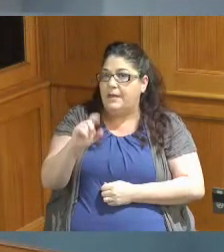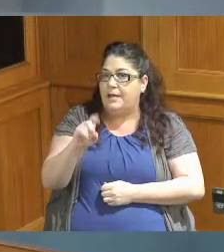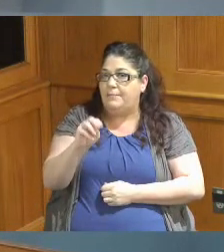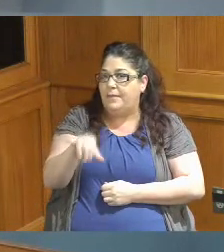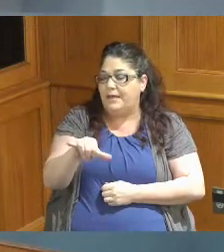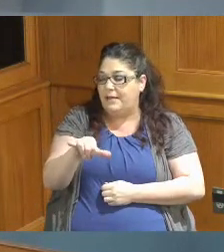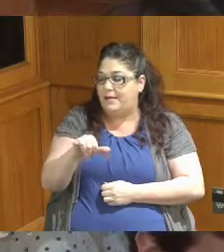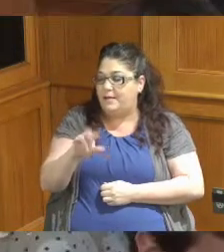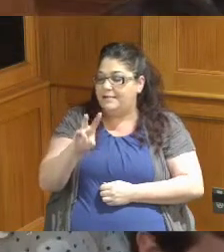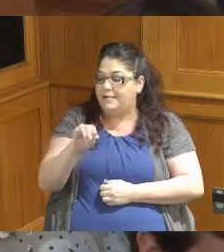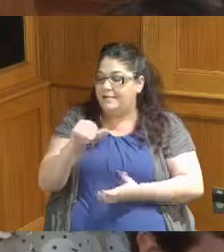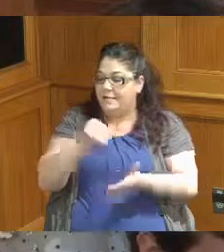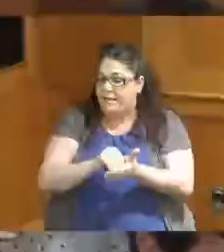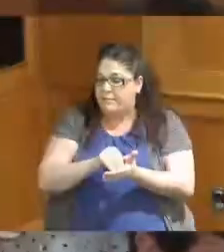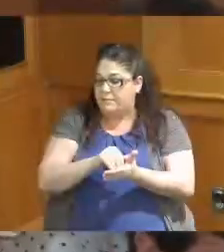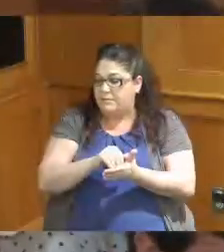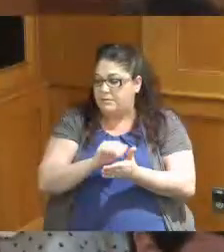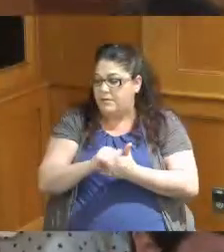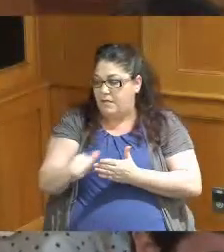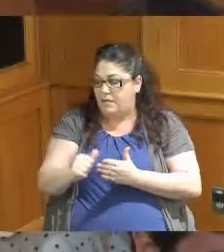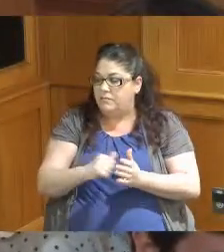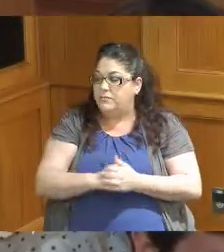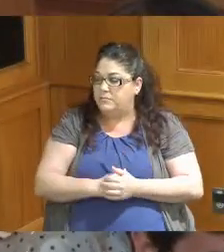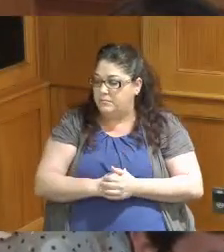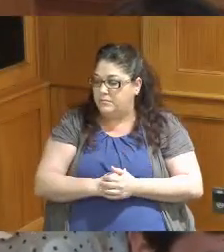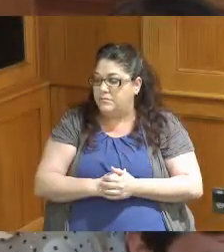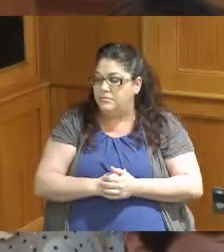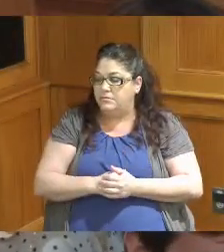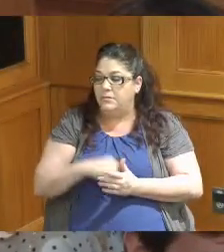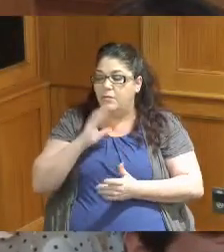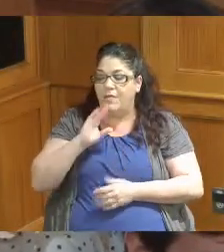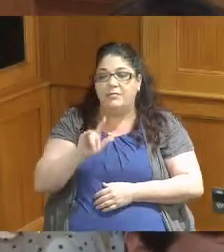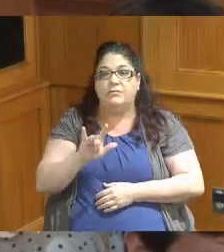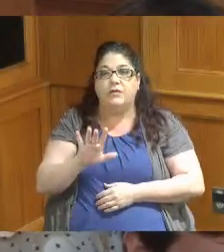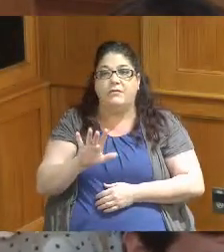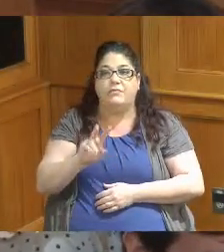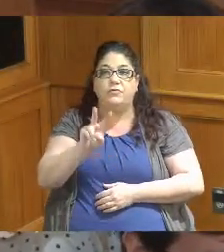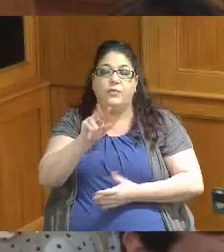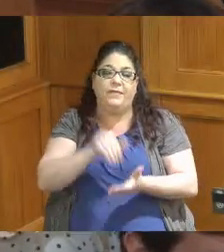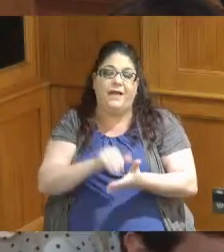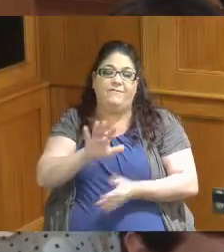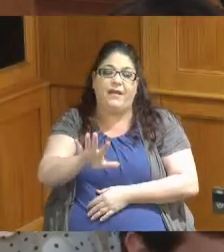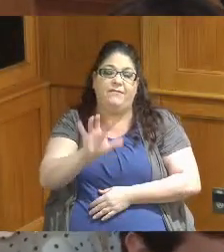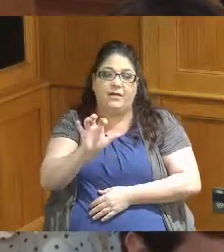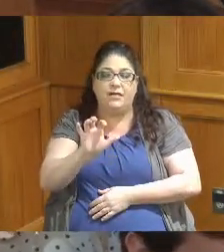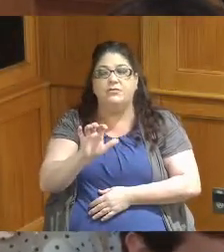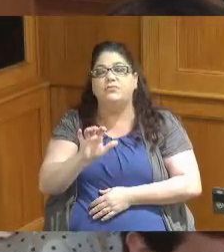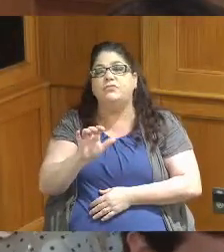for seventy thousand and this program will serve 2500 underserved and minority students